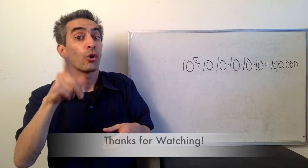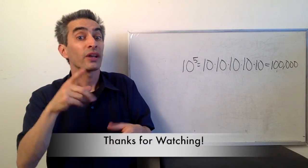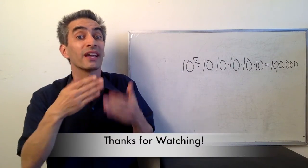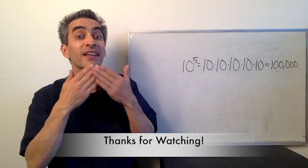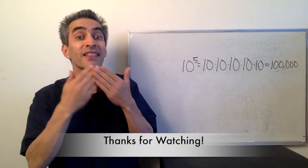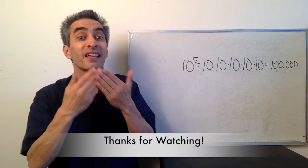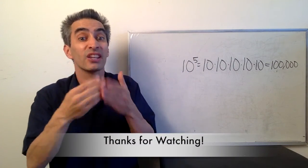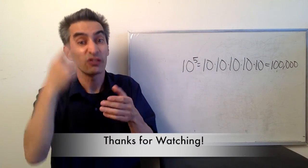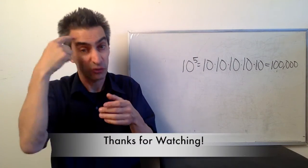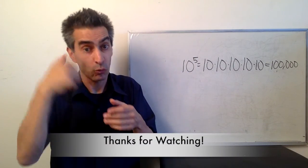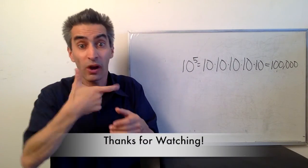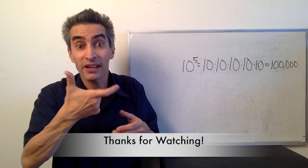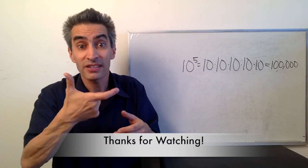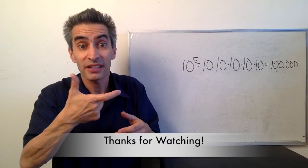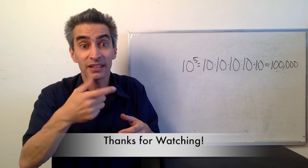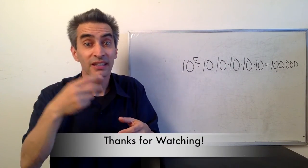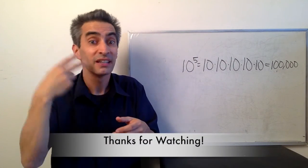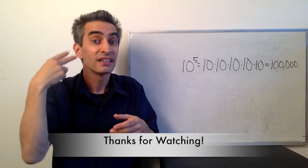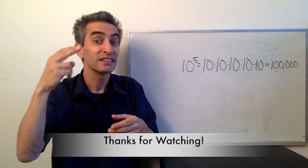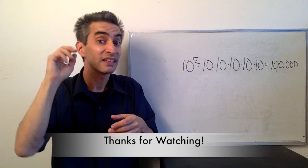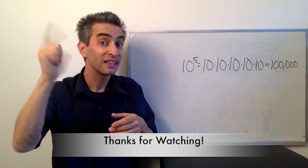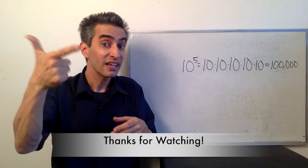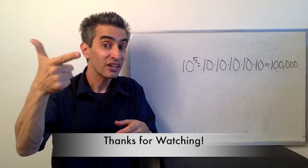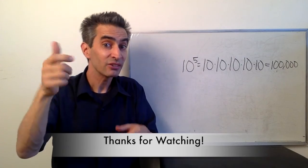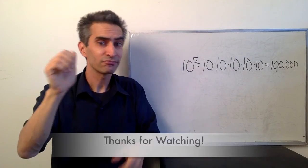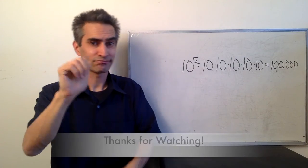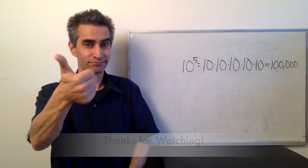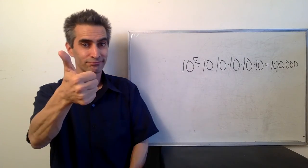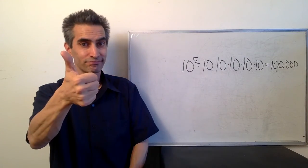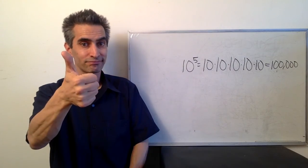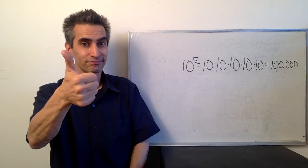Okay, that you for watching and see ya later!